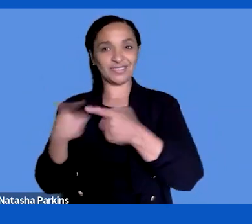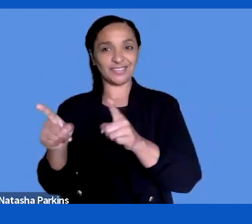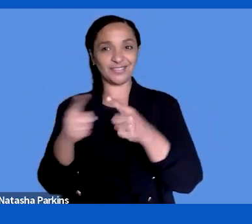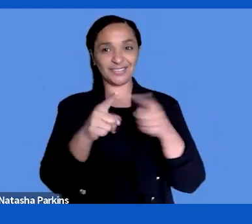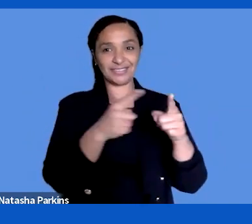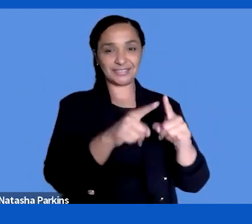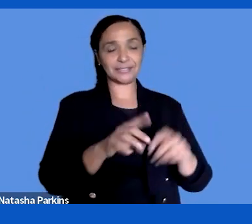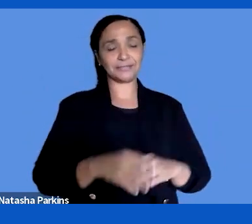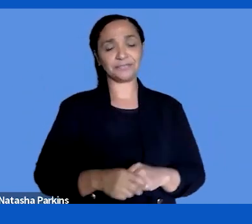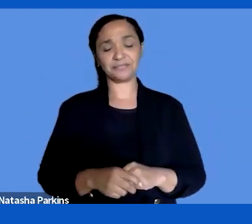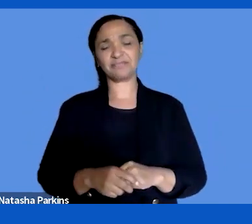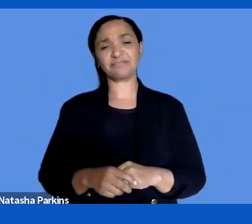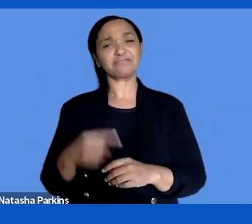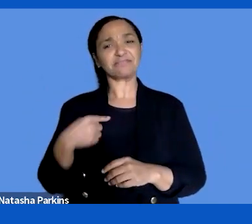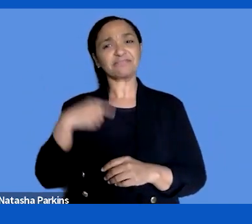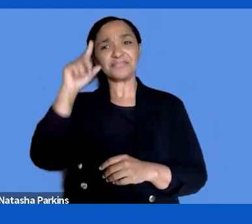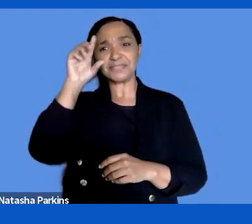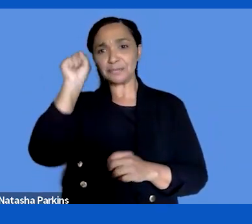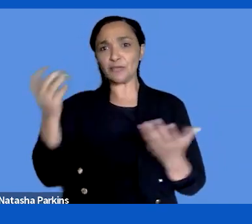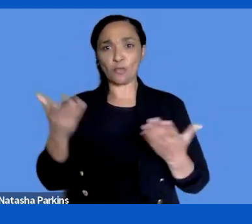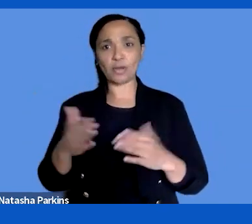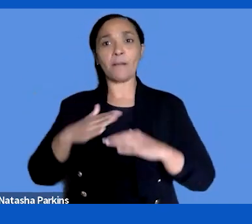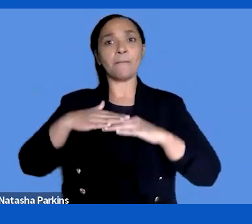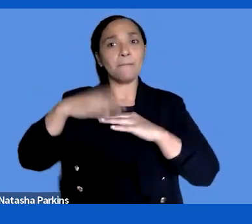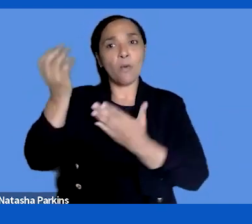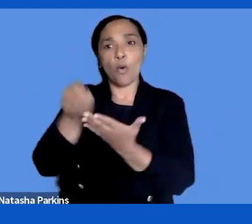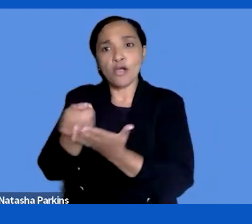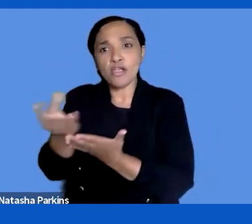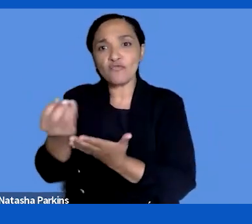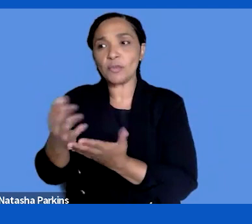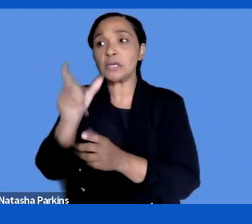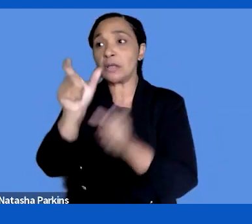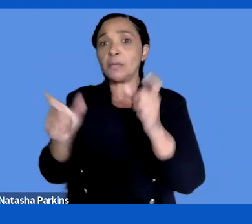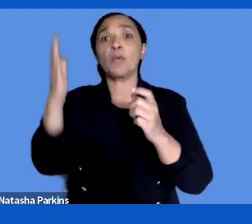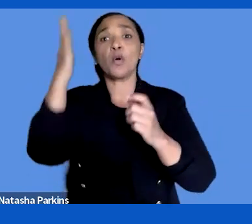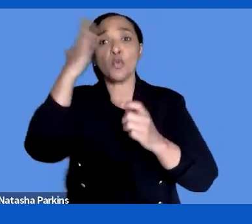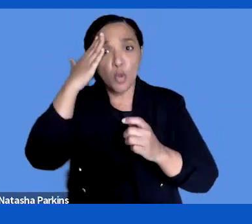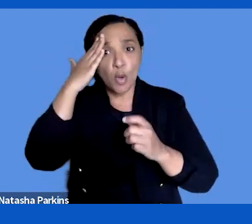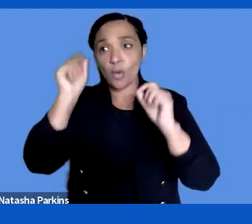in awareness raising. When I talk to people that come into accessibility, especially from the